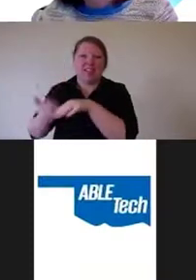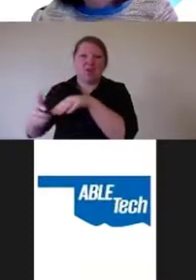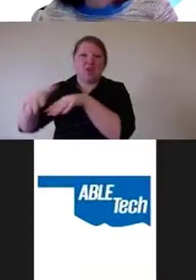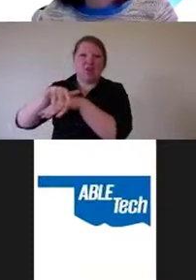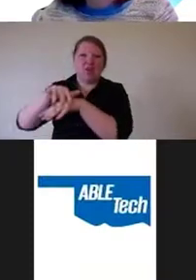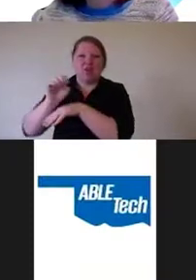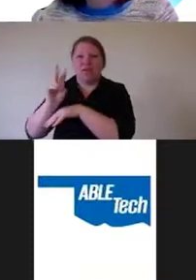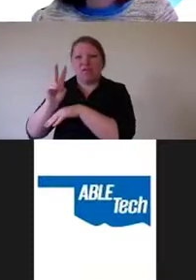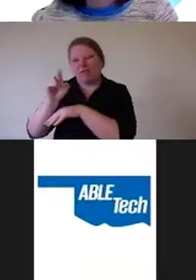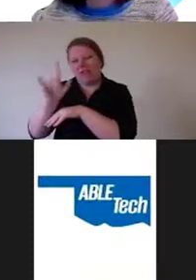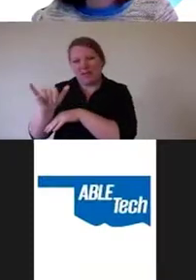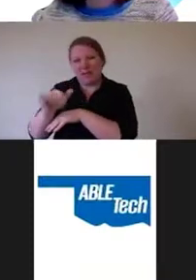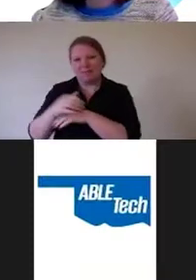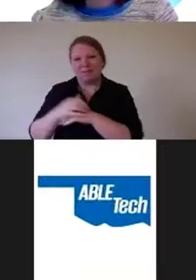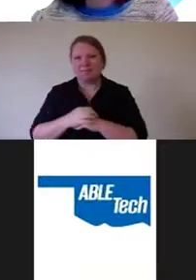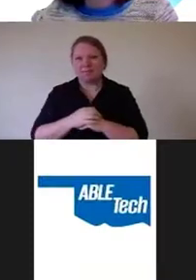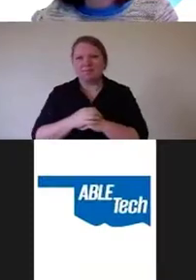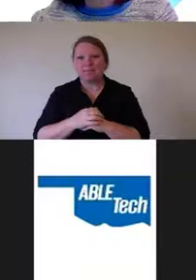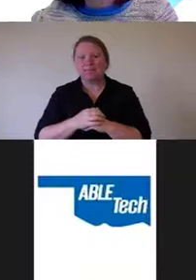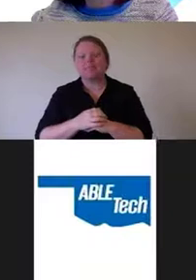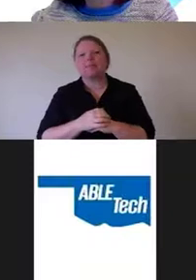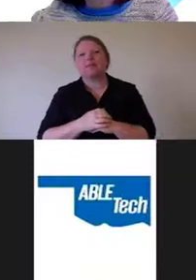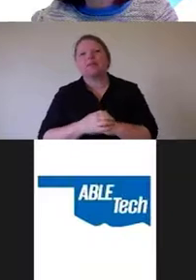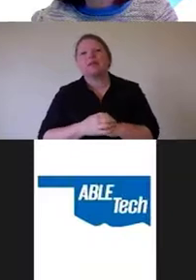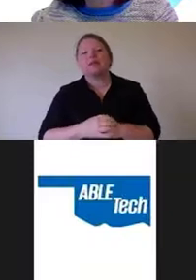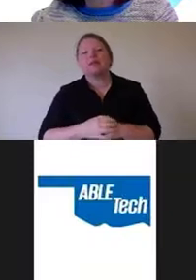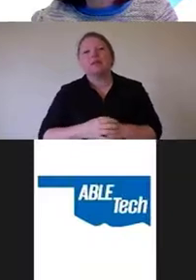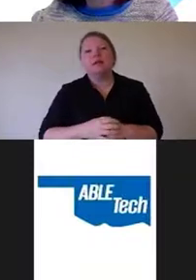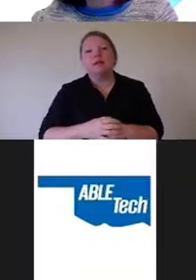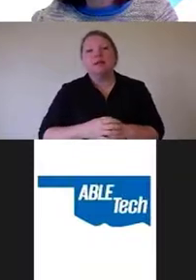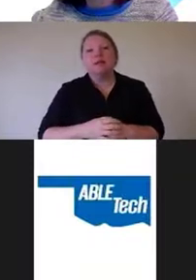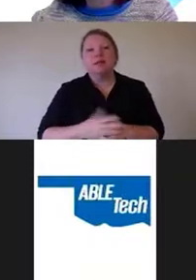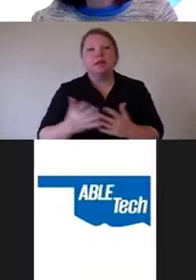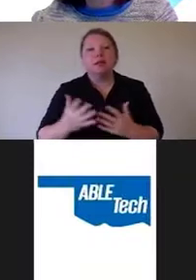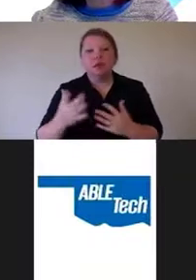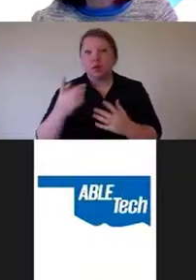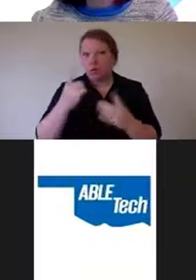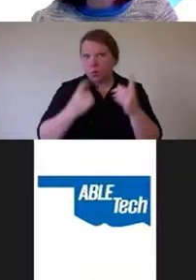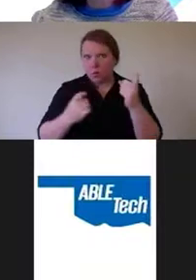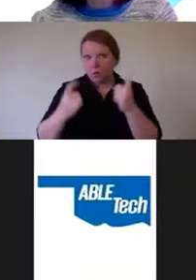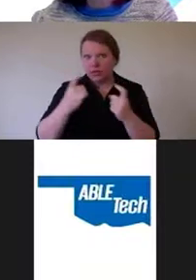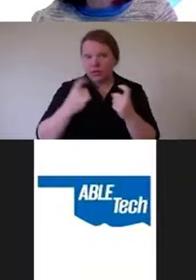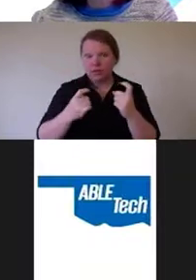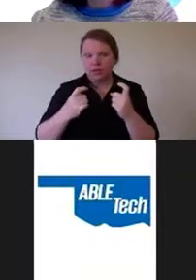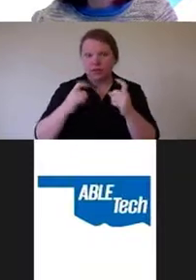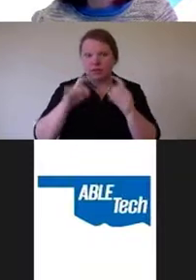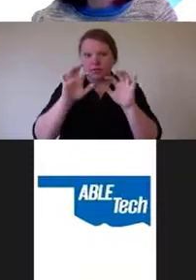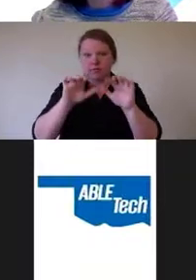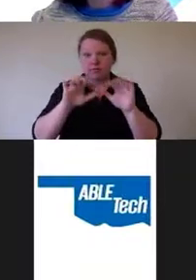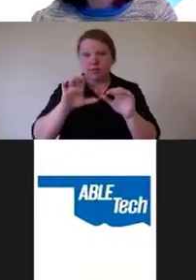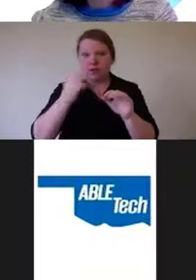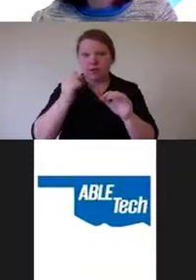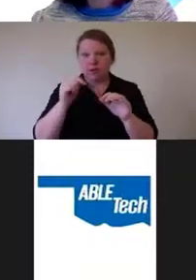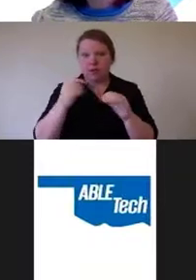So, there was, are there some questions in the chat now? Rob.